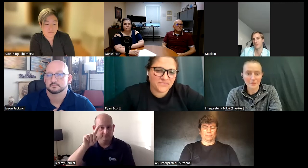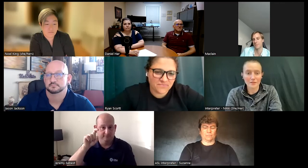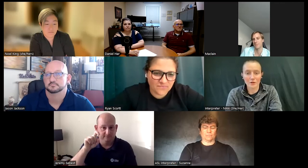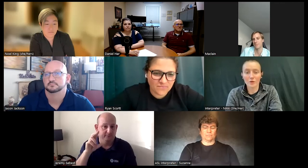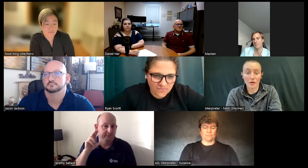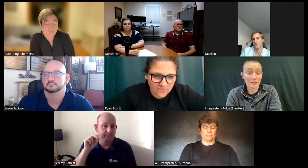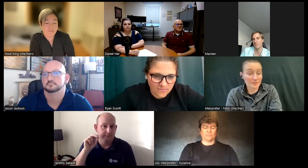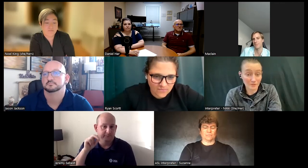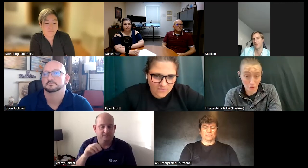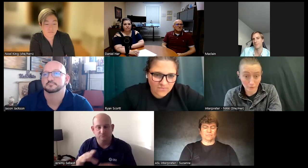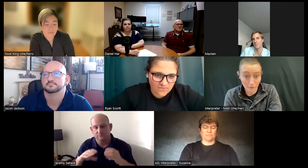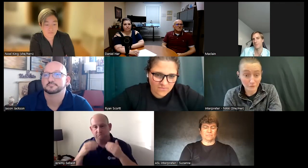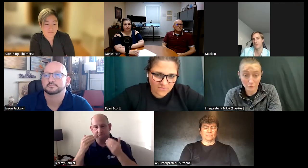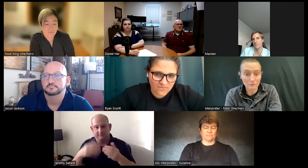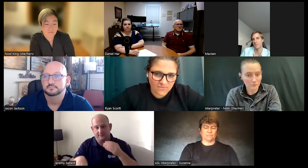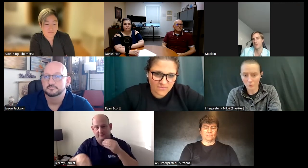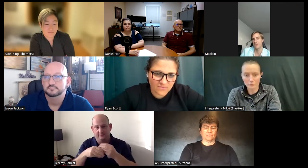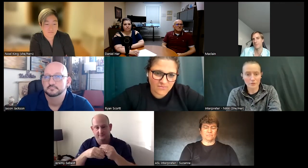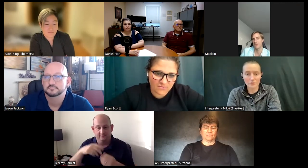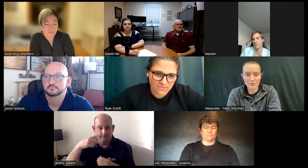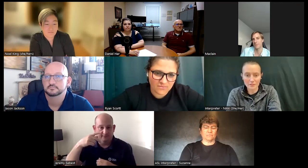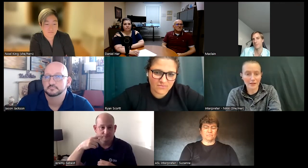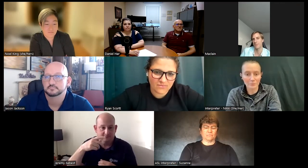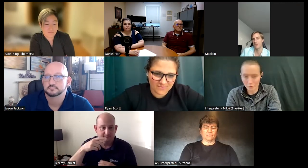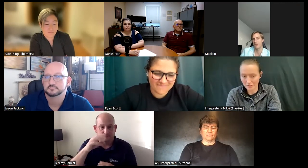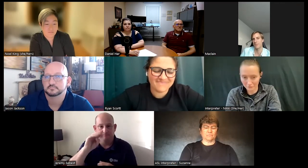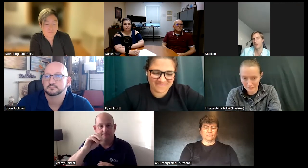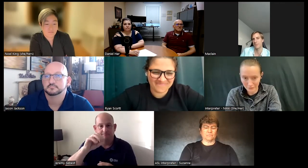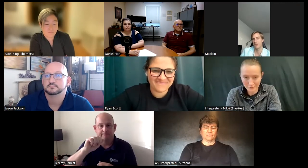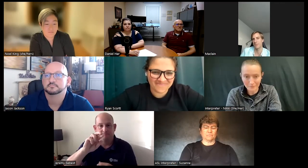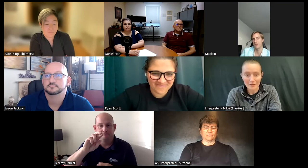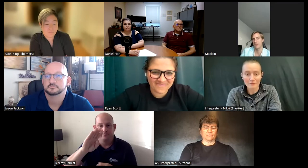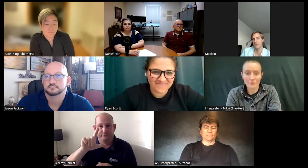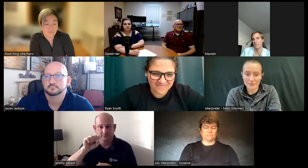you know uh is that jar really full no you can still add more stuff into it for